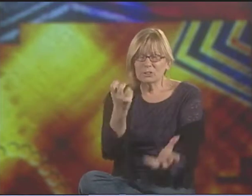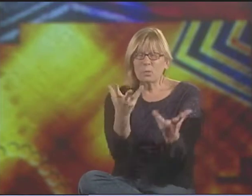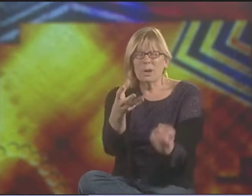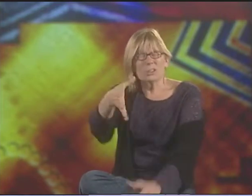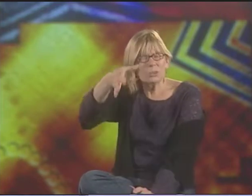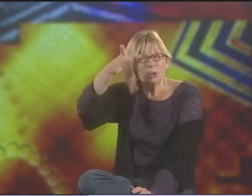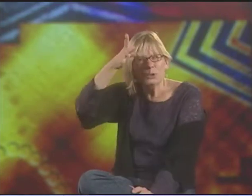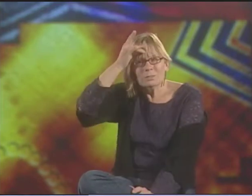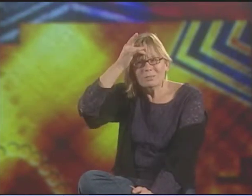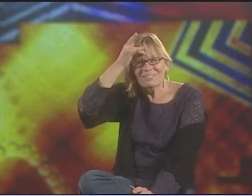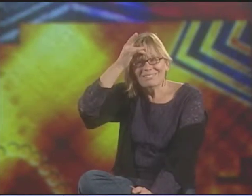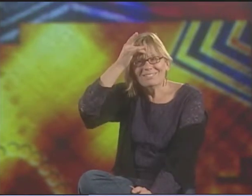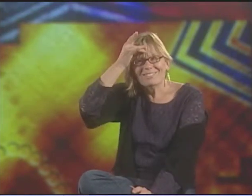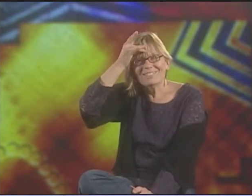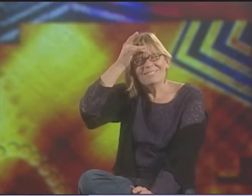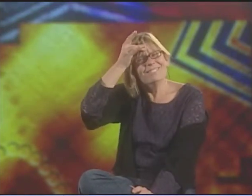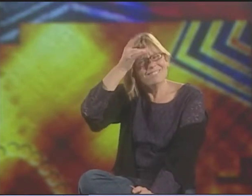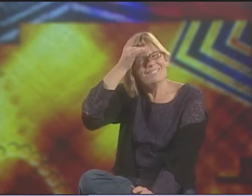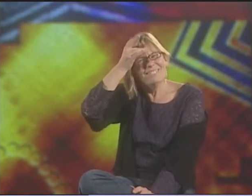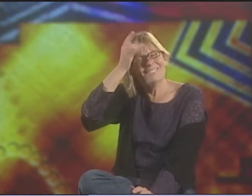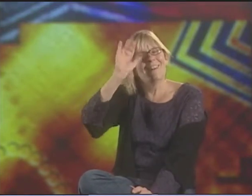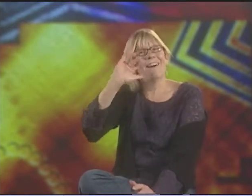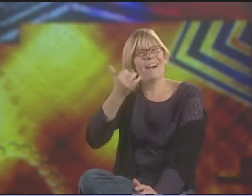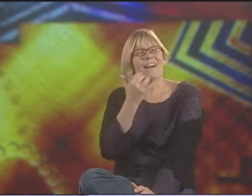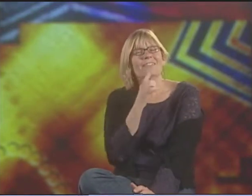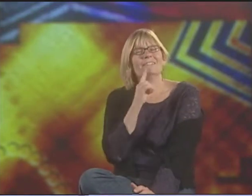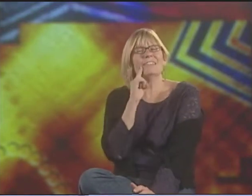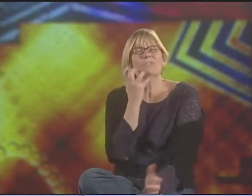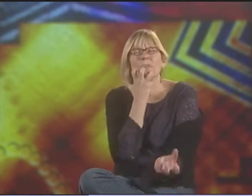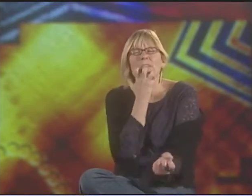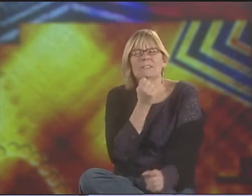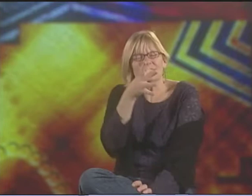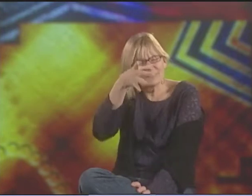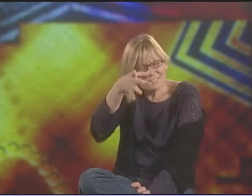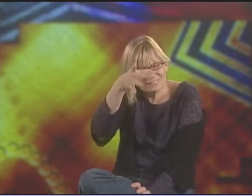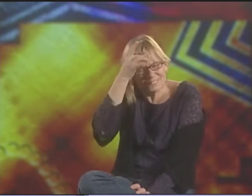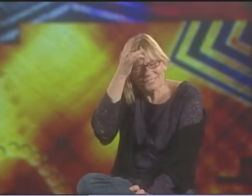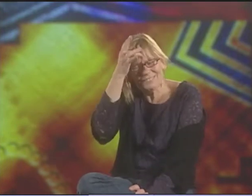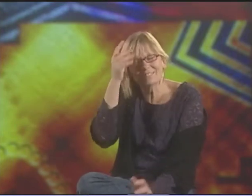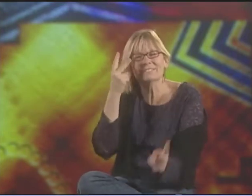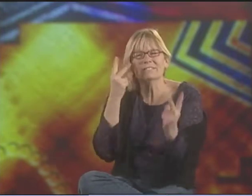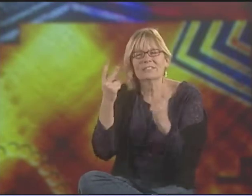THE IMAGES WERE SO BEAUTIFUL, AND THEY REALLY STICK WITH YOU. SO BEAUTIFUL...